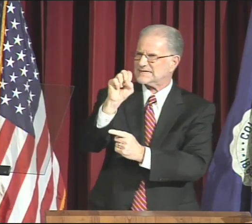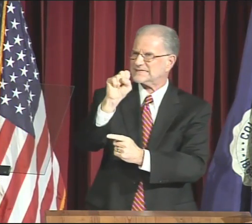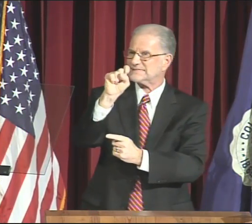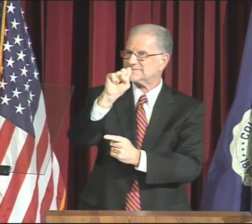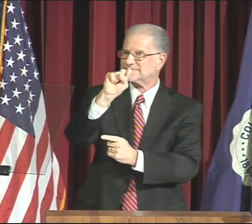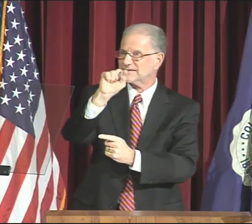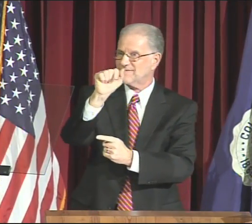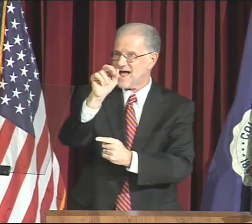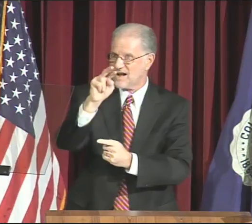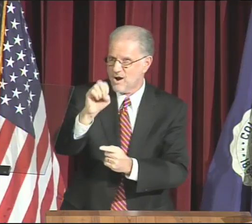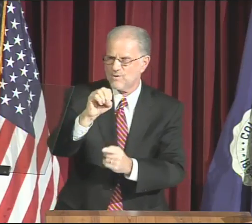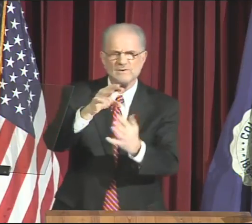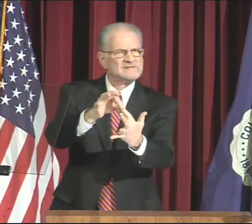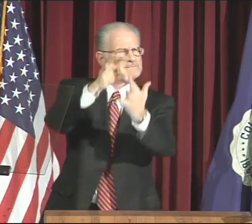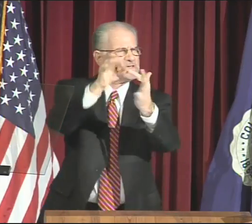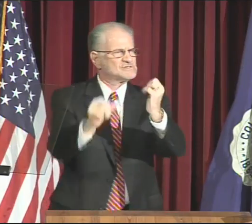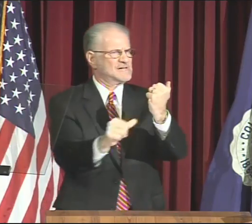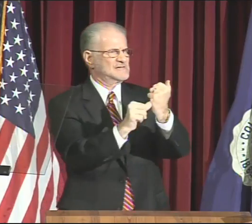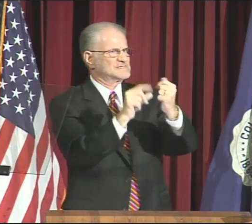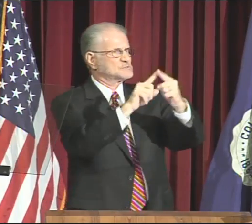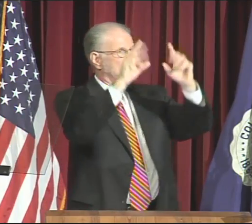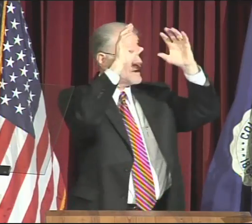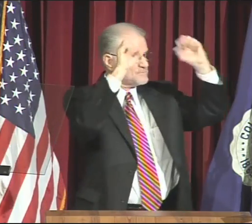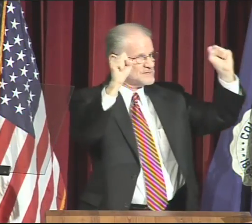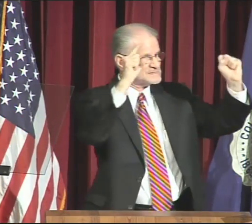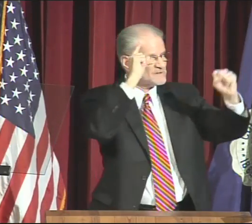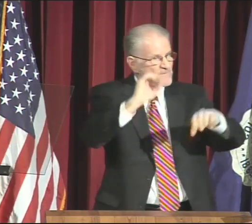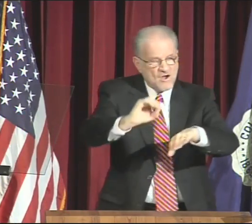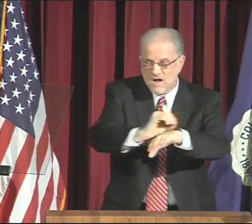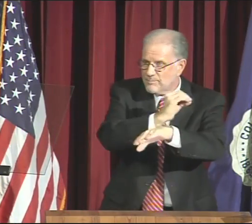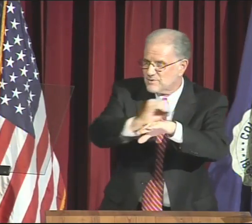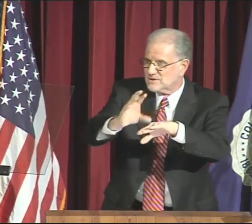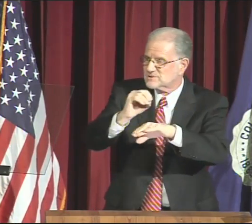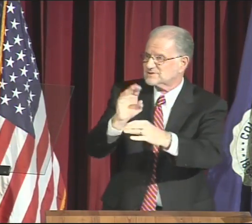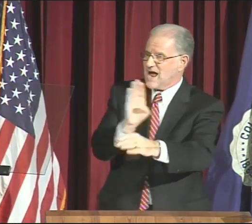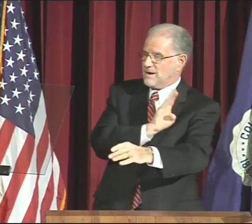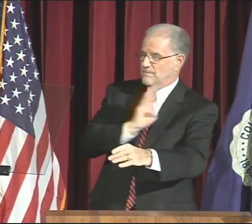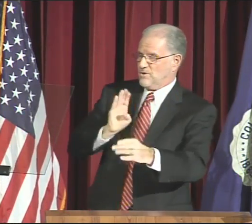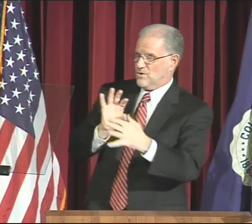Deborah DeStefano, known as Debbie, Special Assistant